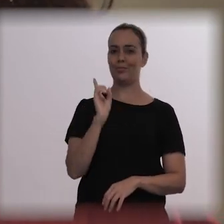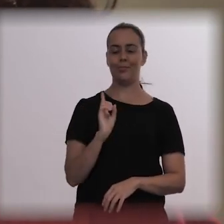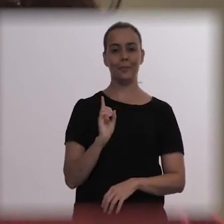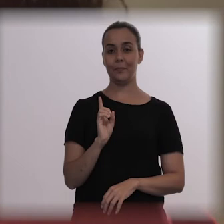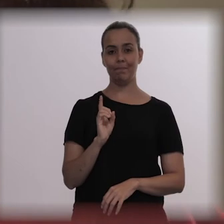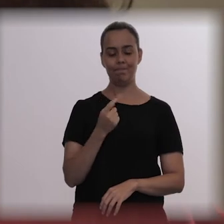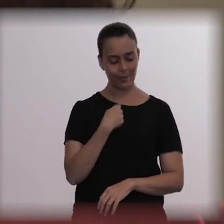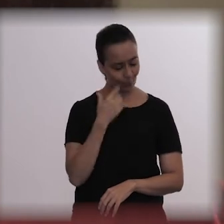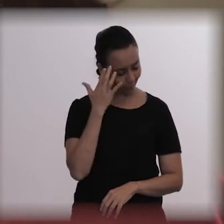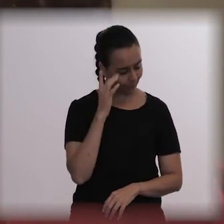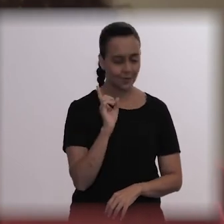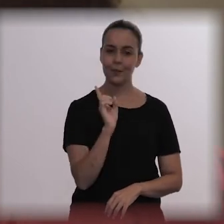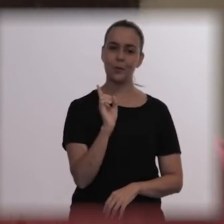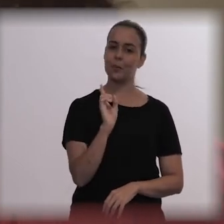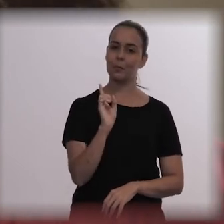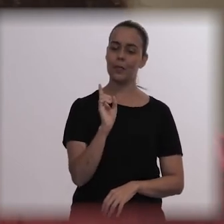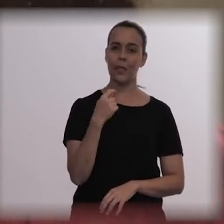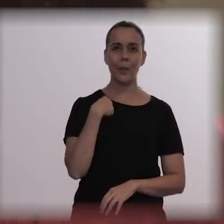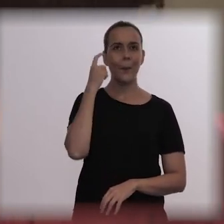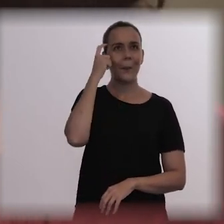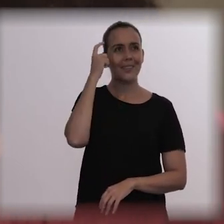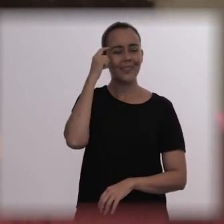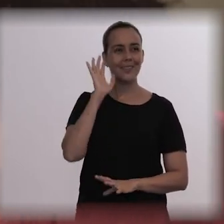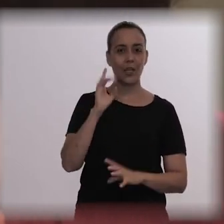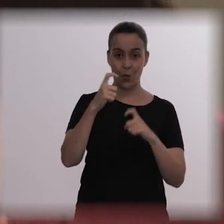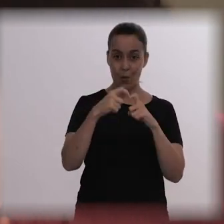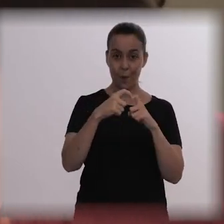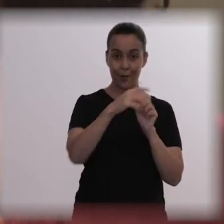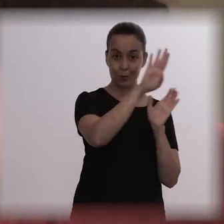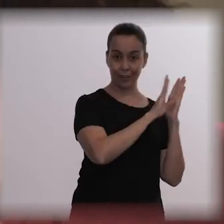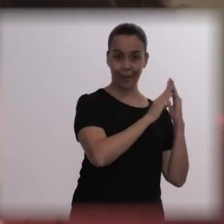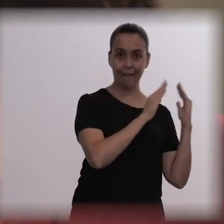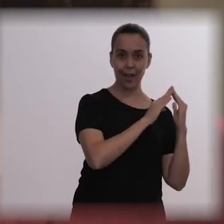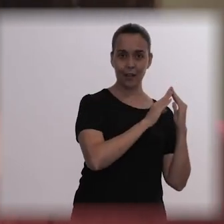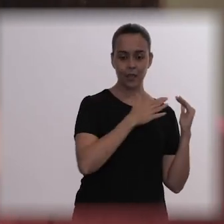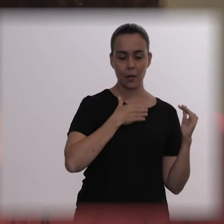I thought it would happen if a doctor came or if someone came. But it didn’t.